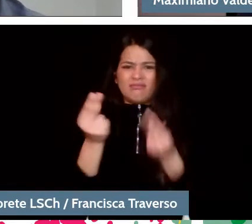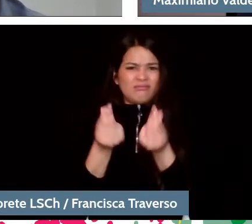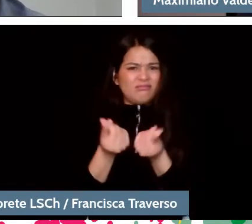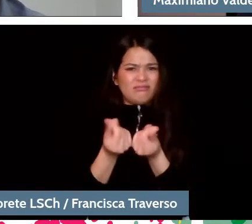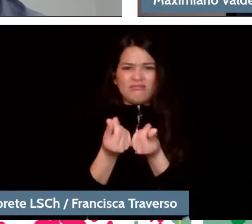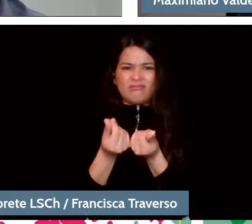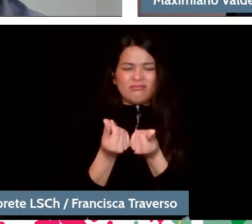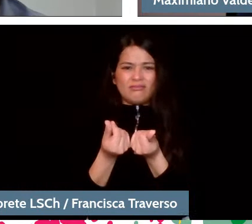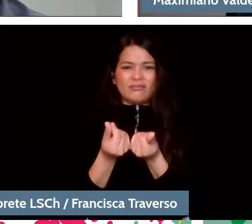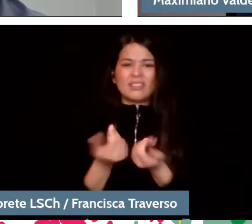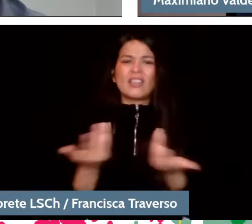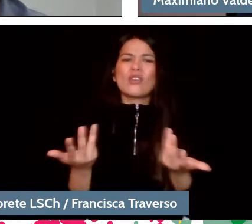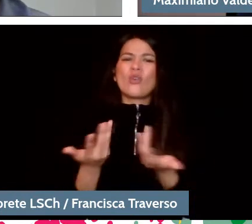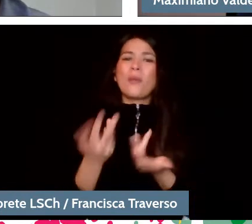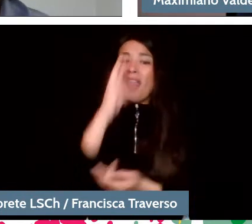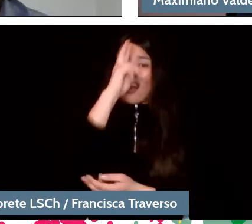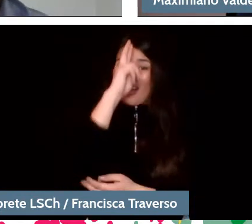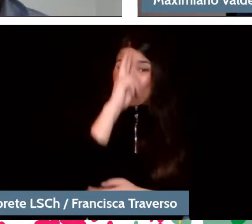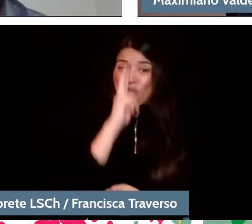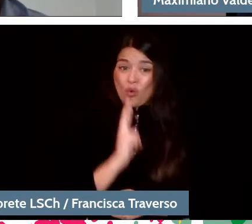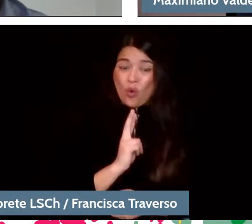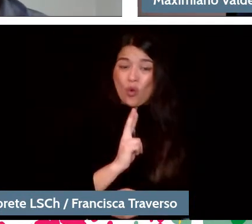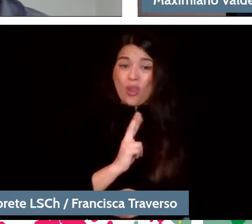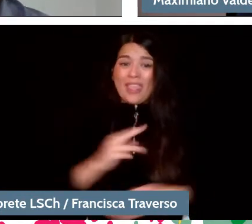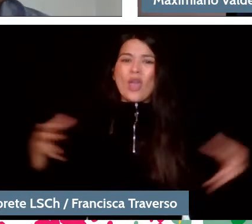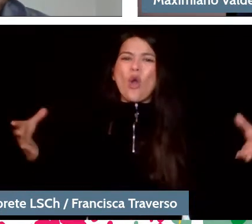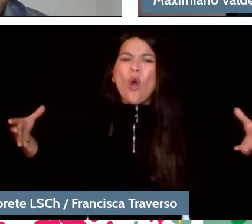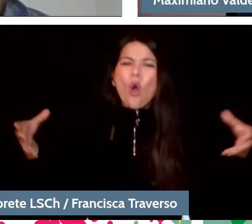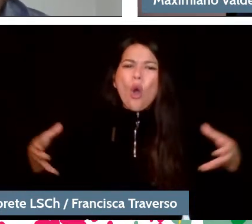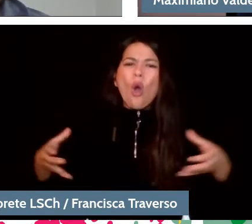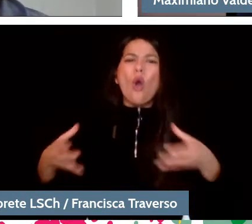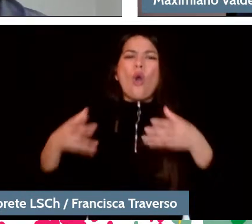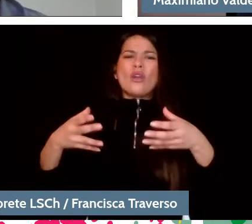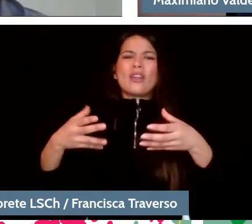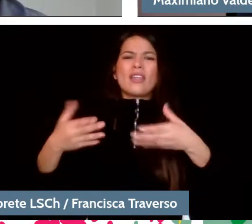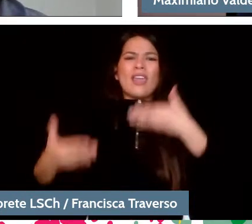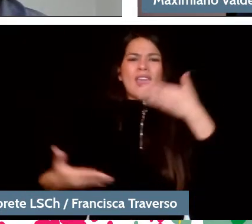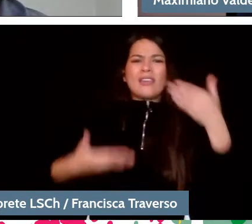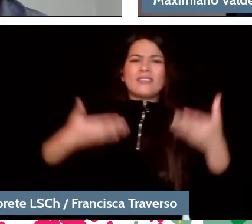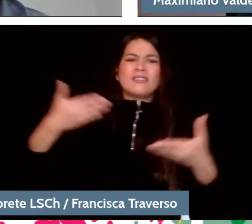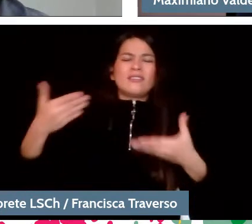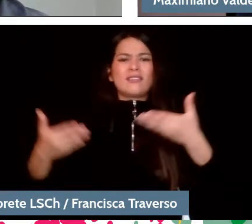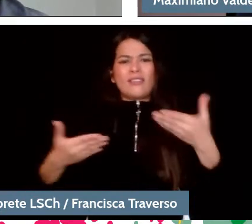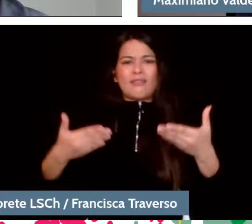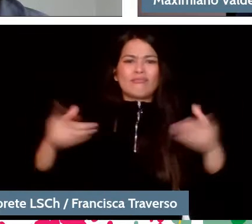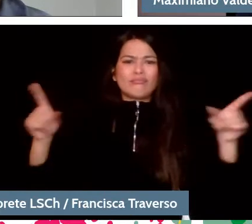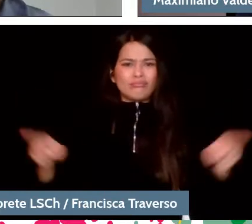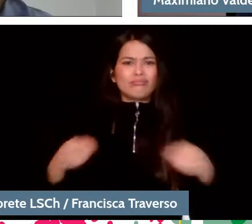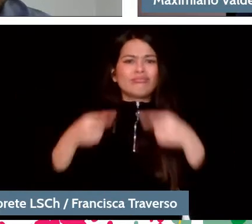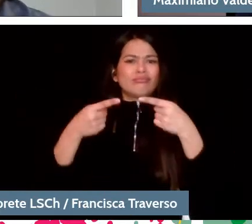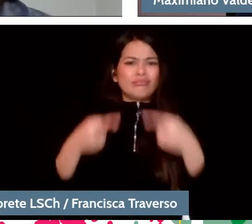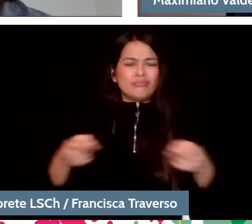of the role of orchestras and concert halls today? I think it would be a long conversation. From that experience,